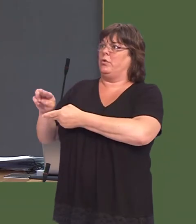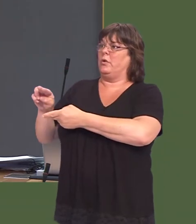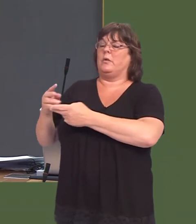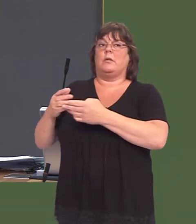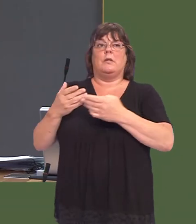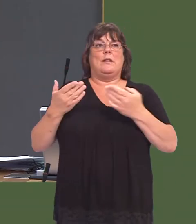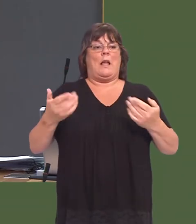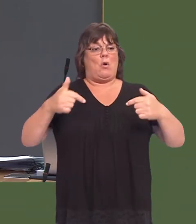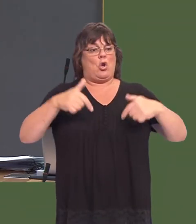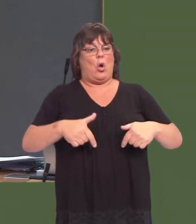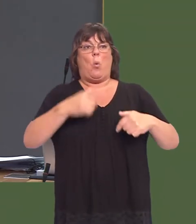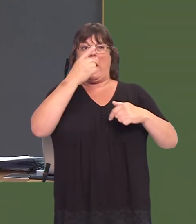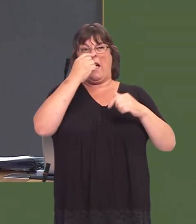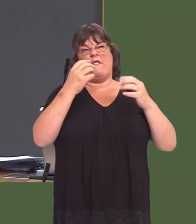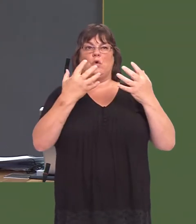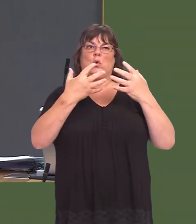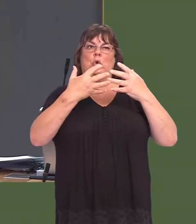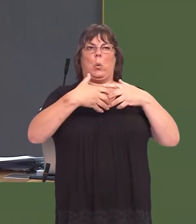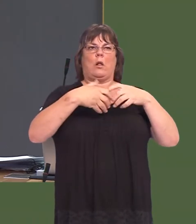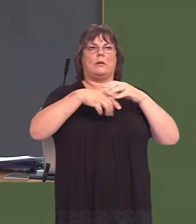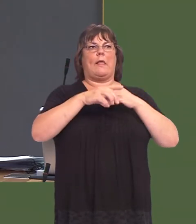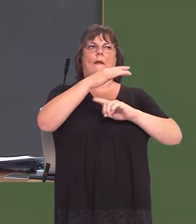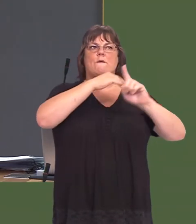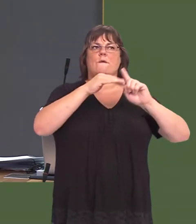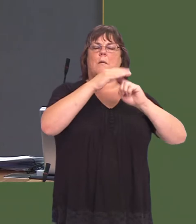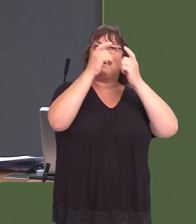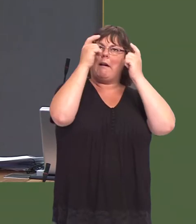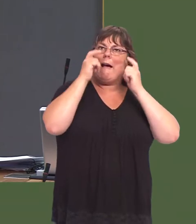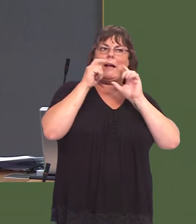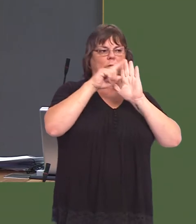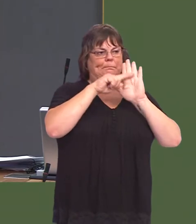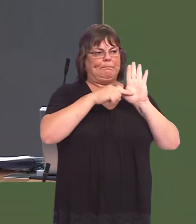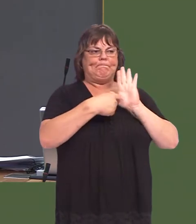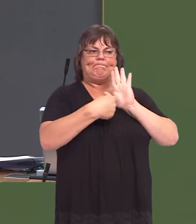You do have the tools to deal with this: in the environment Act, you set out that you